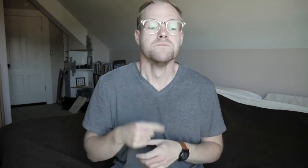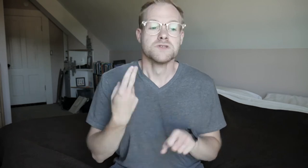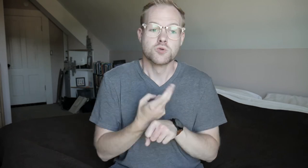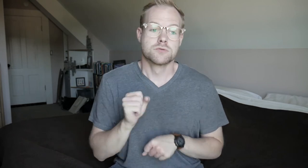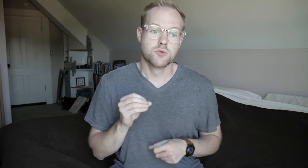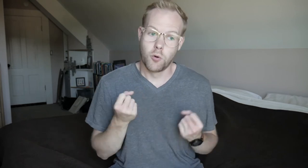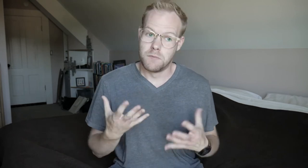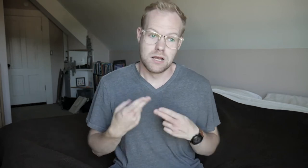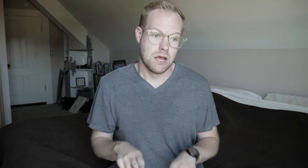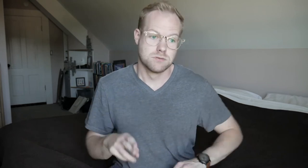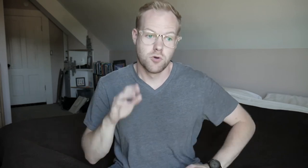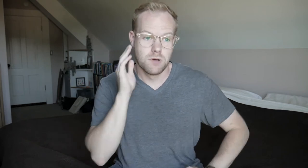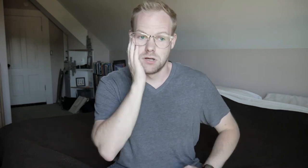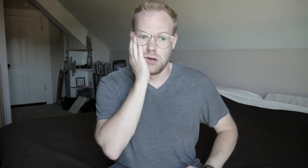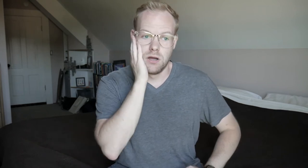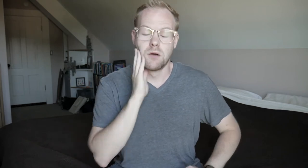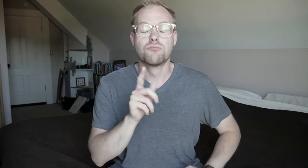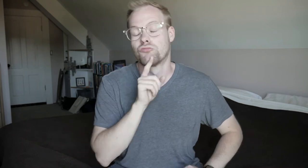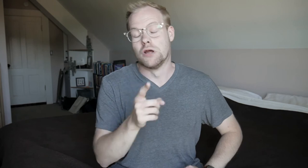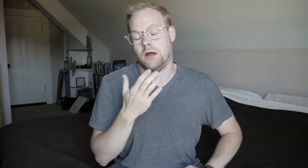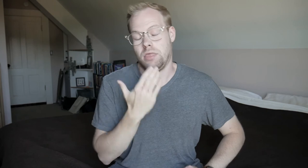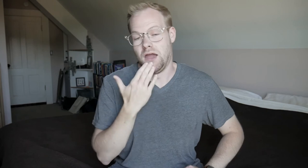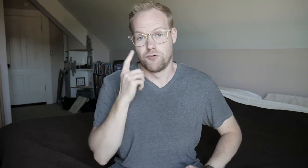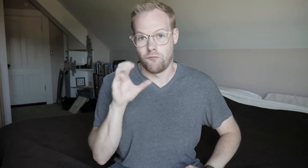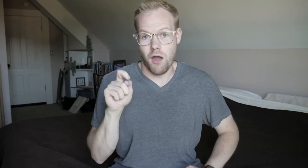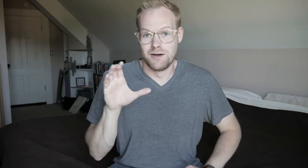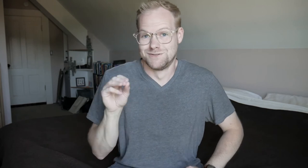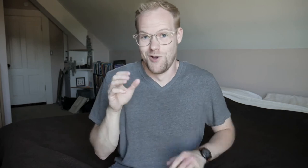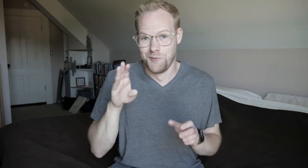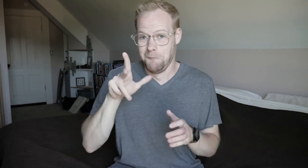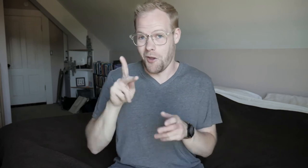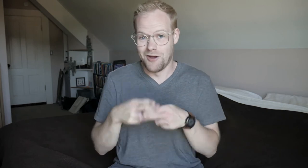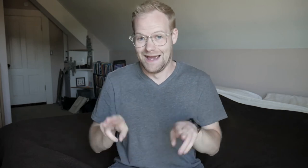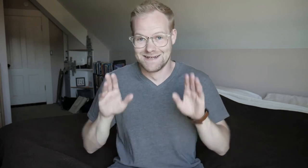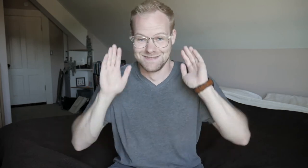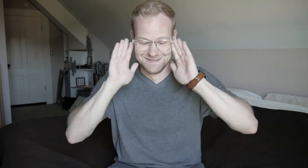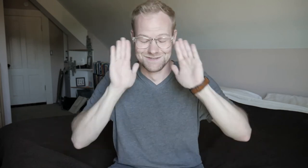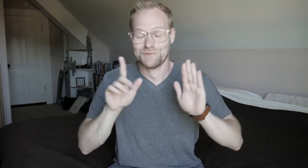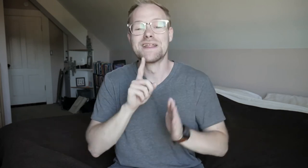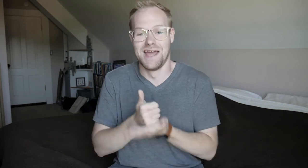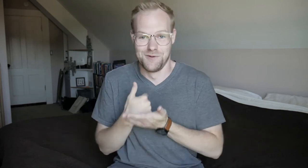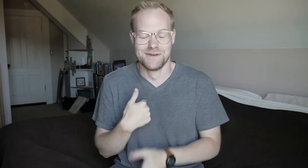I used so many eggs. Oh my god. I'm really thankful for the Costco bulk eggs. That really helped me!